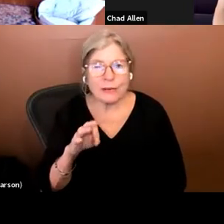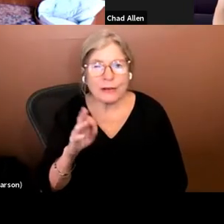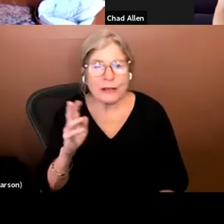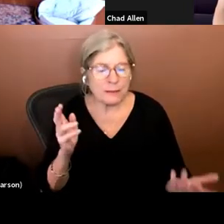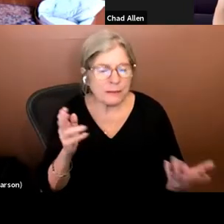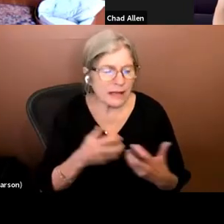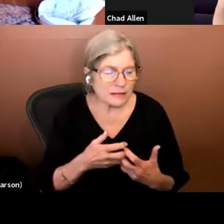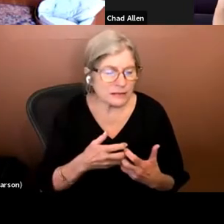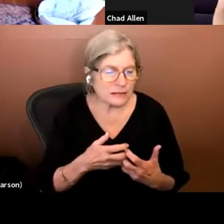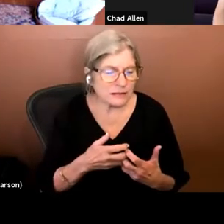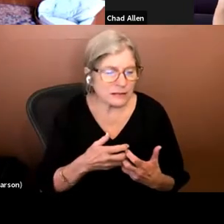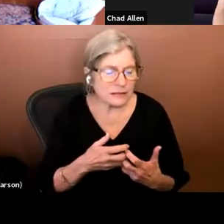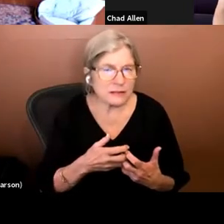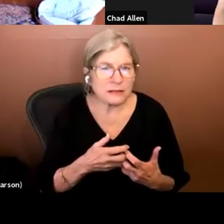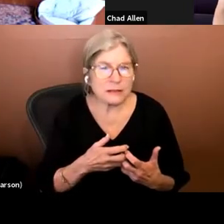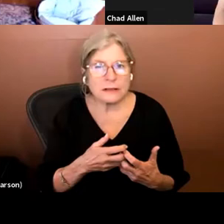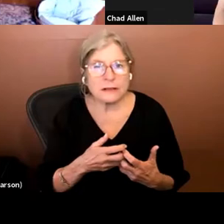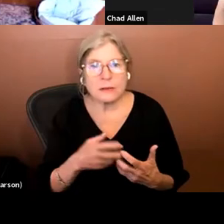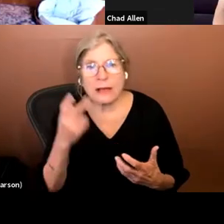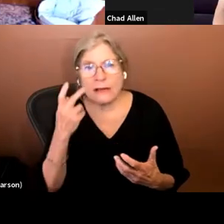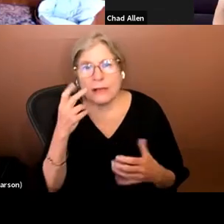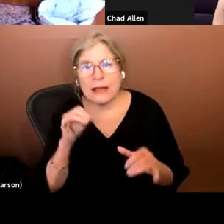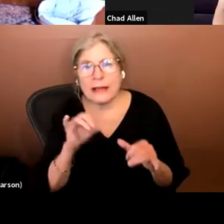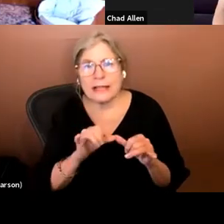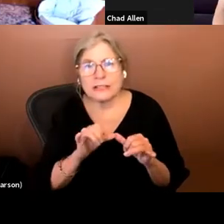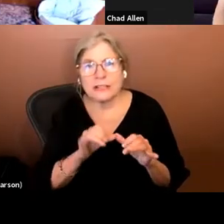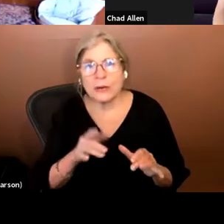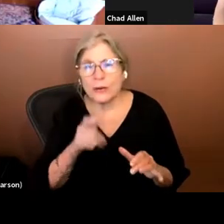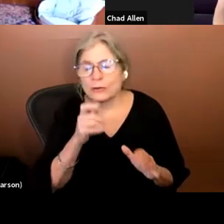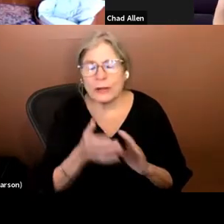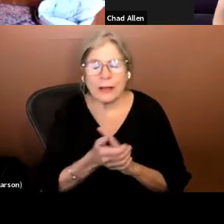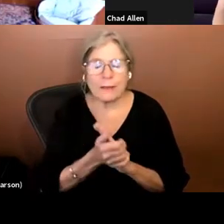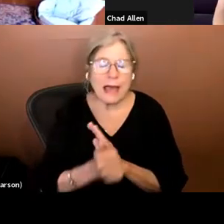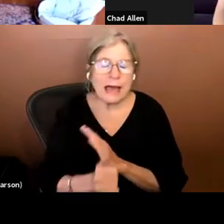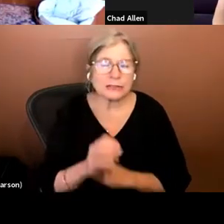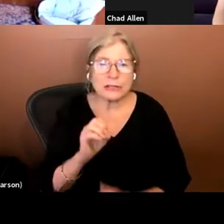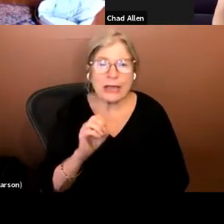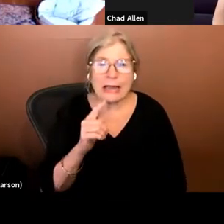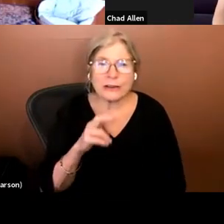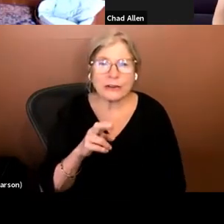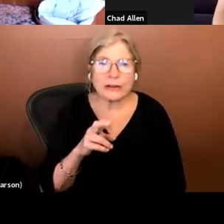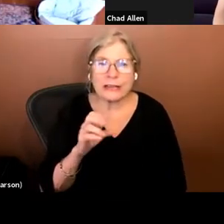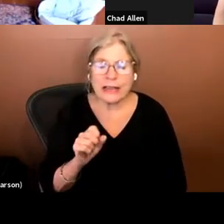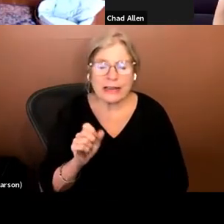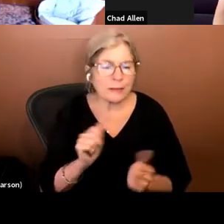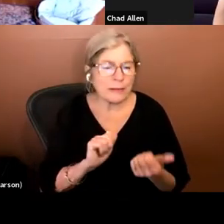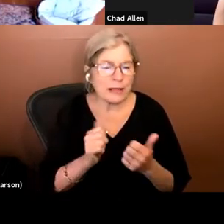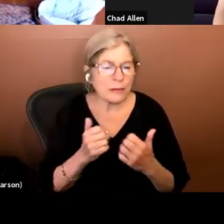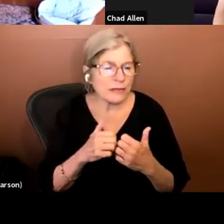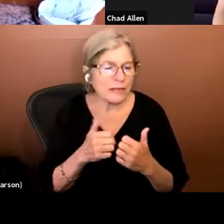have a blind engineer just a master editor. He can compete with anybody as some well known film